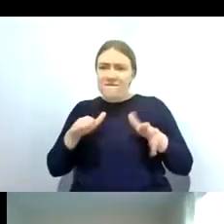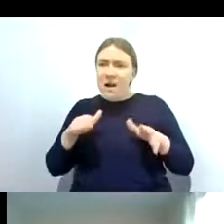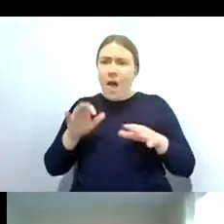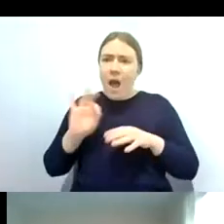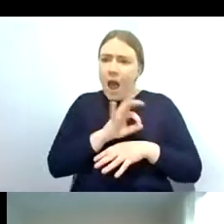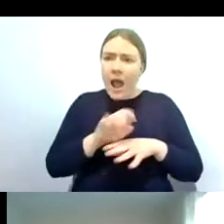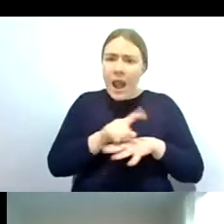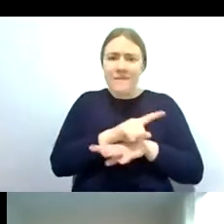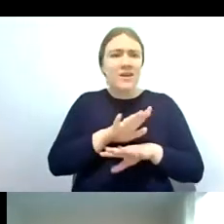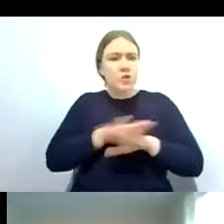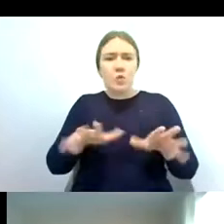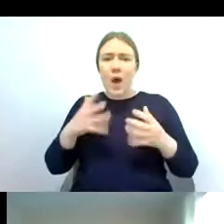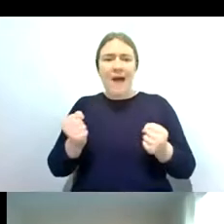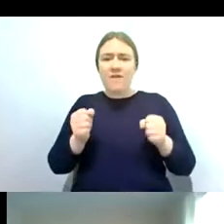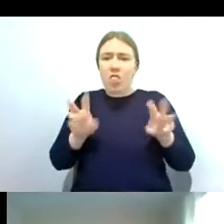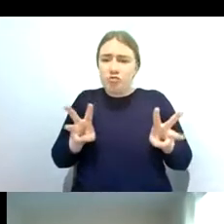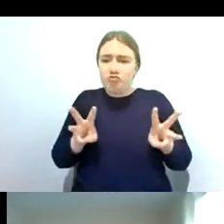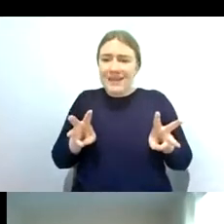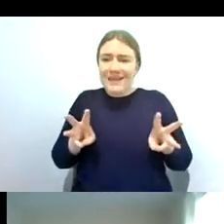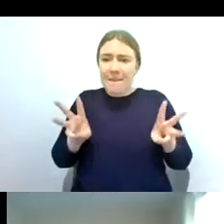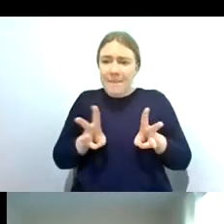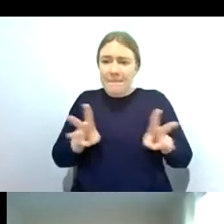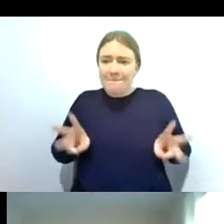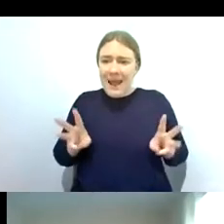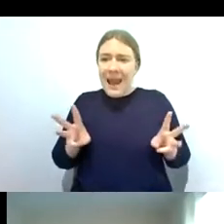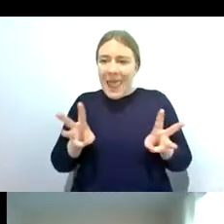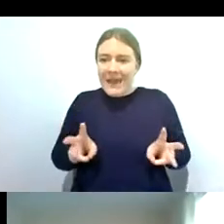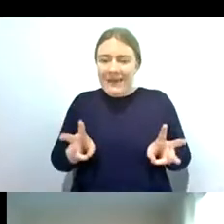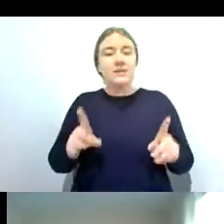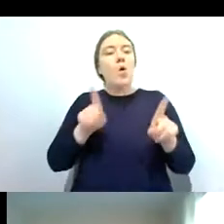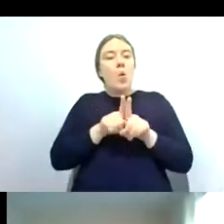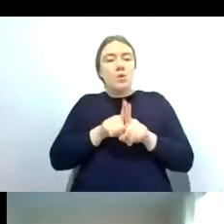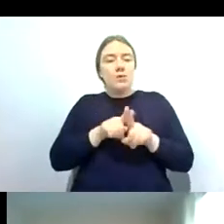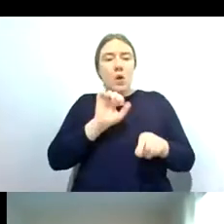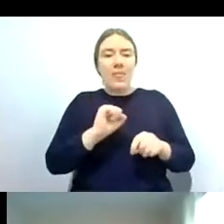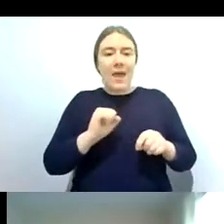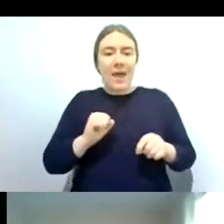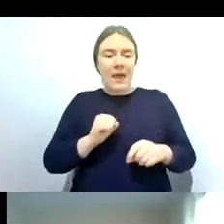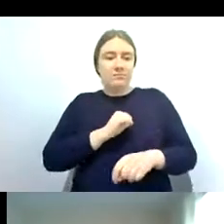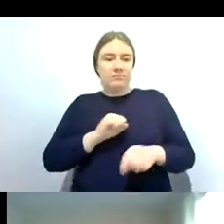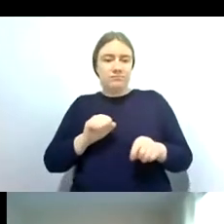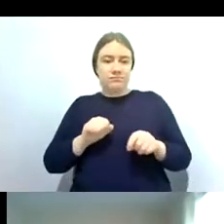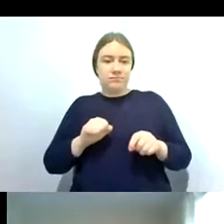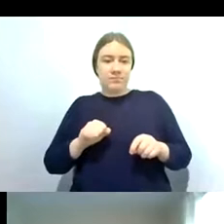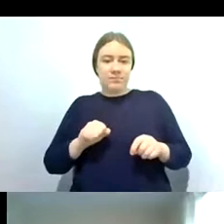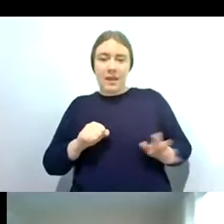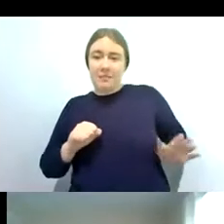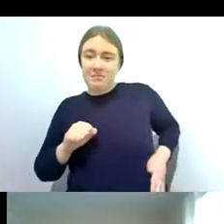legs and beetle larvae won't have those hooked appendages on the posterior so you can just see